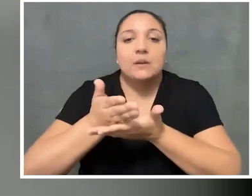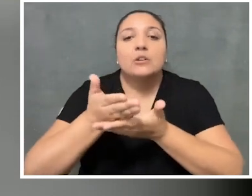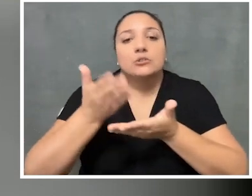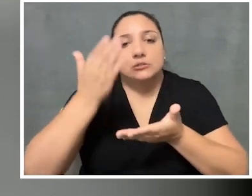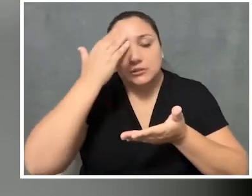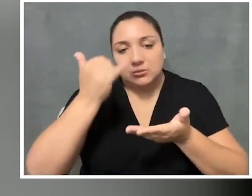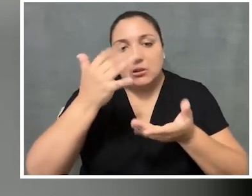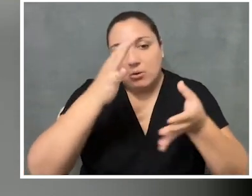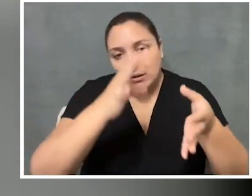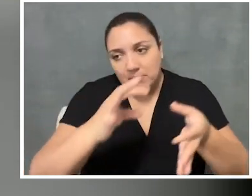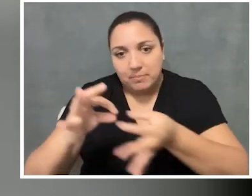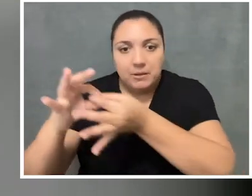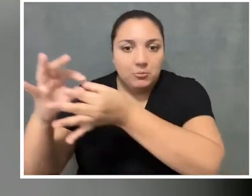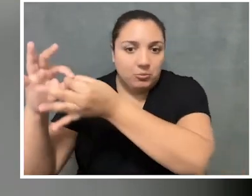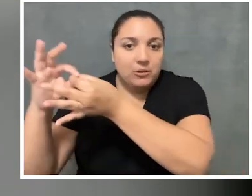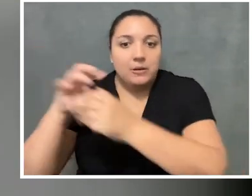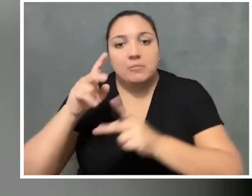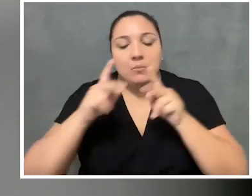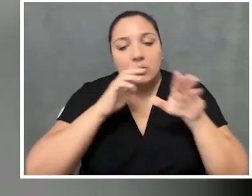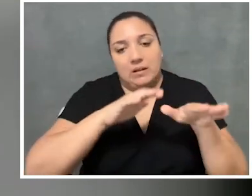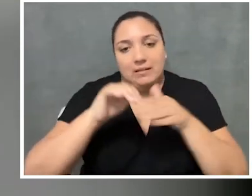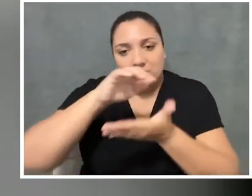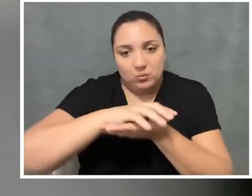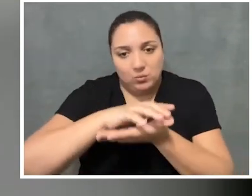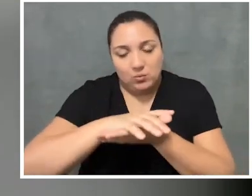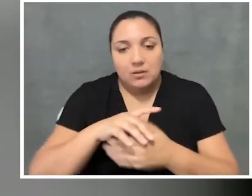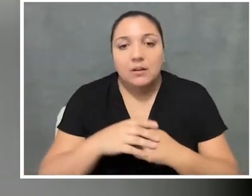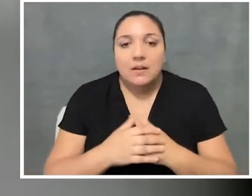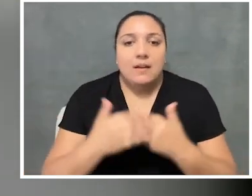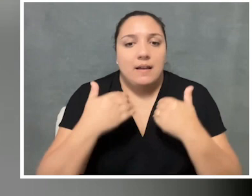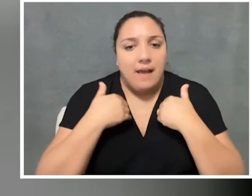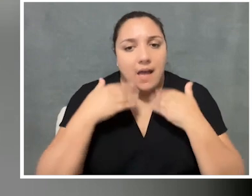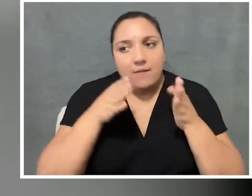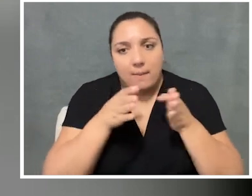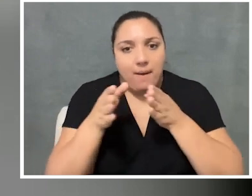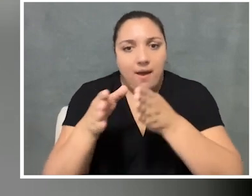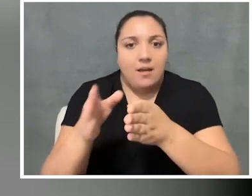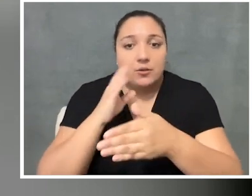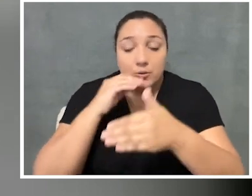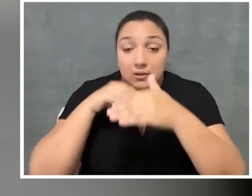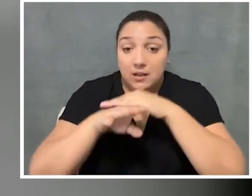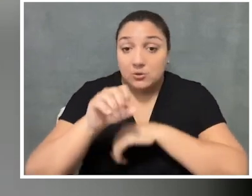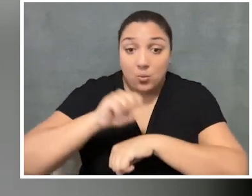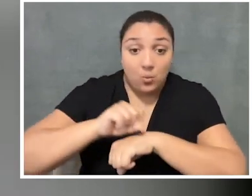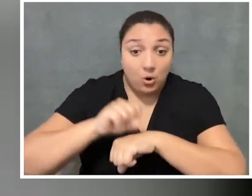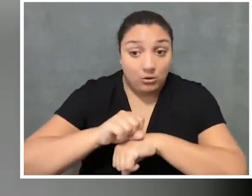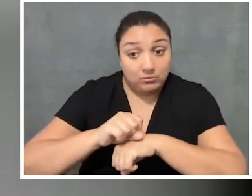To sort of build a bridge across that cliff so that folks can leave school and have a pathway to entering the workforce,